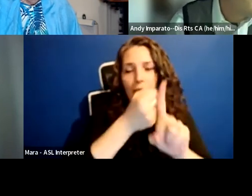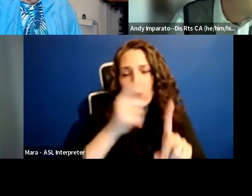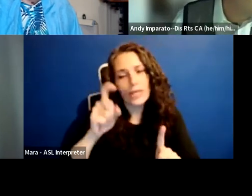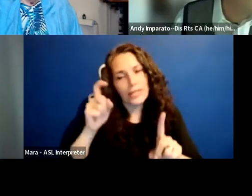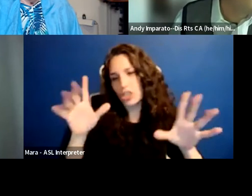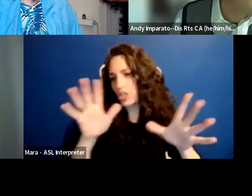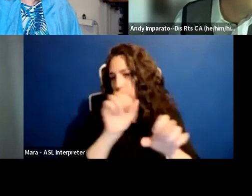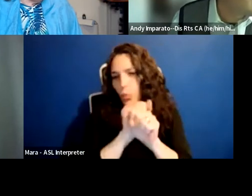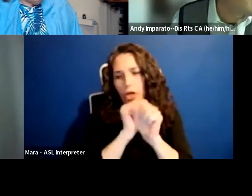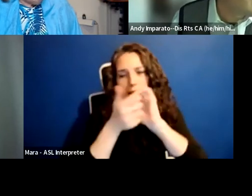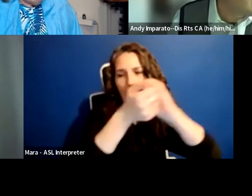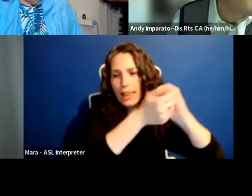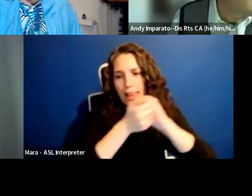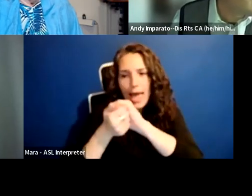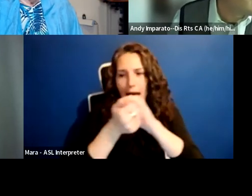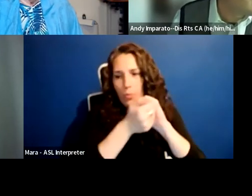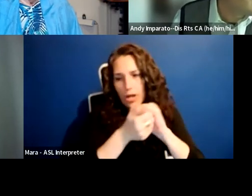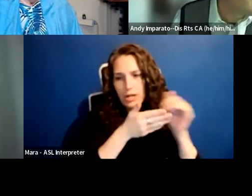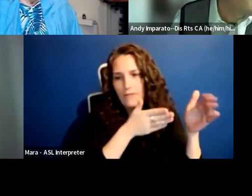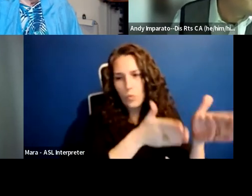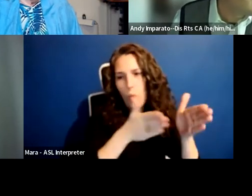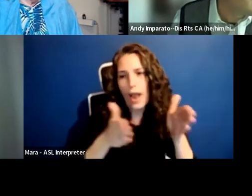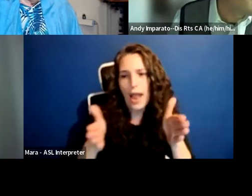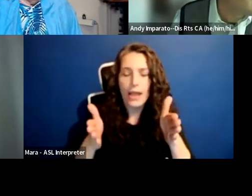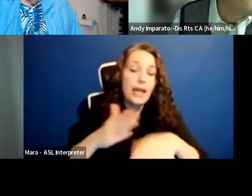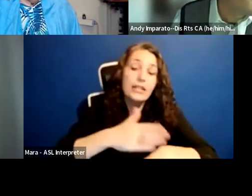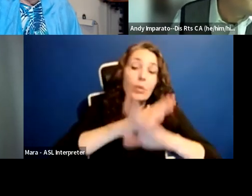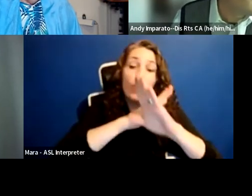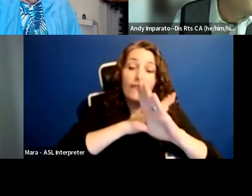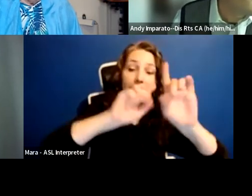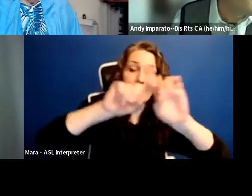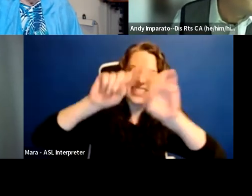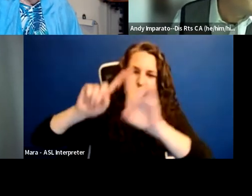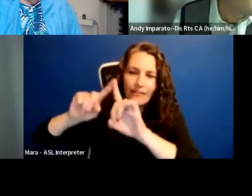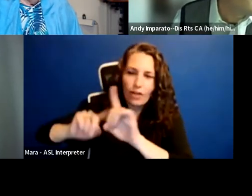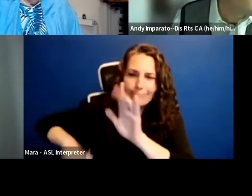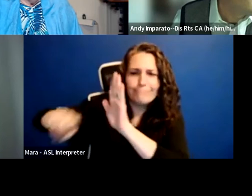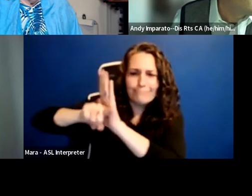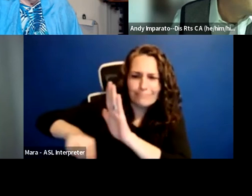to prevent these types of actions is very important,